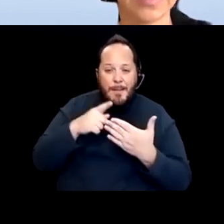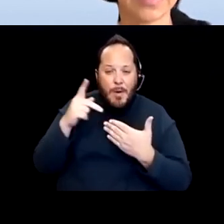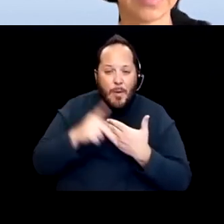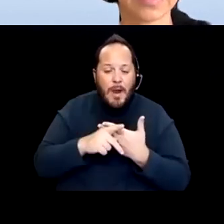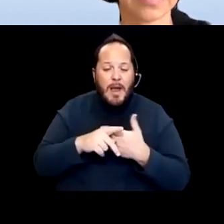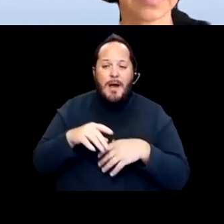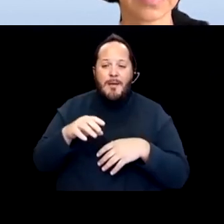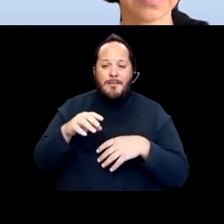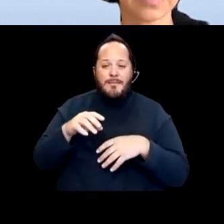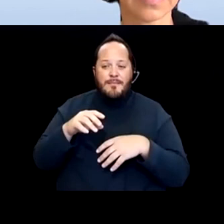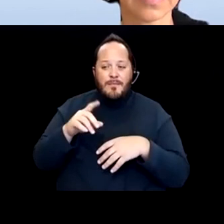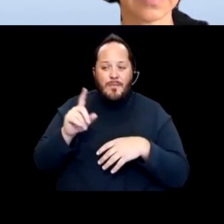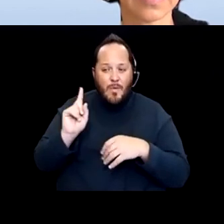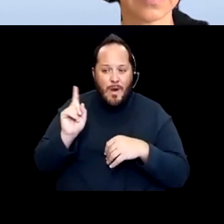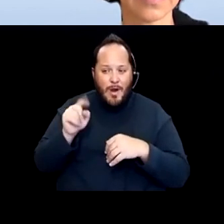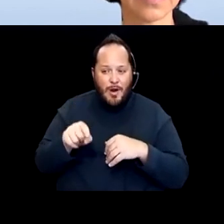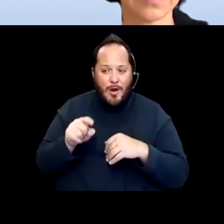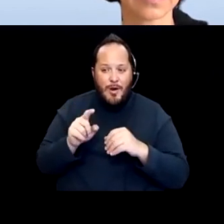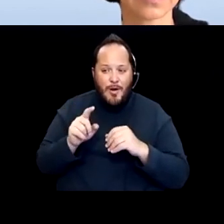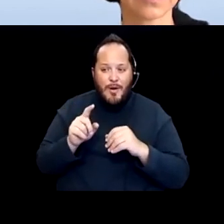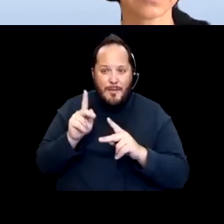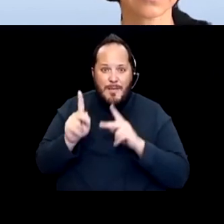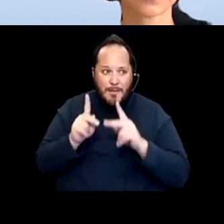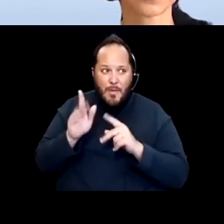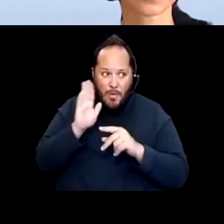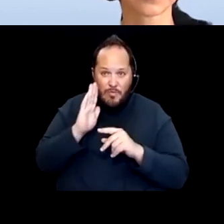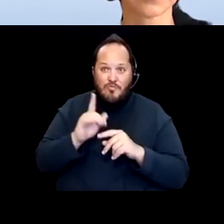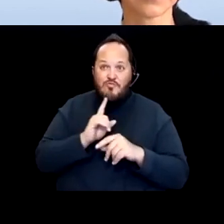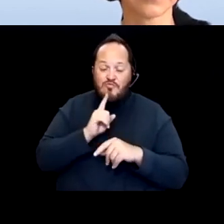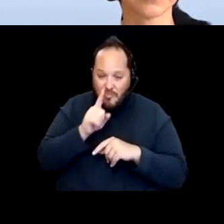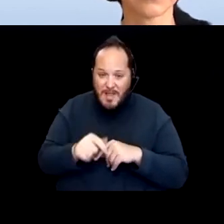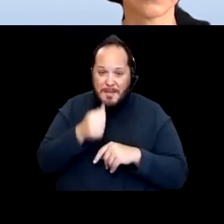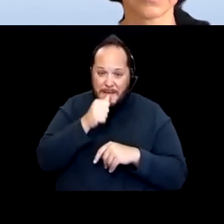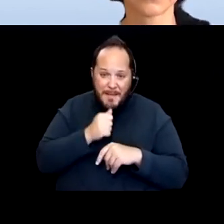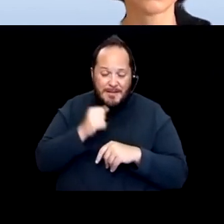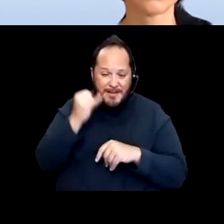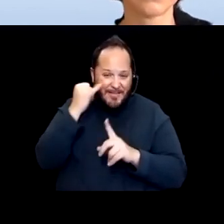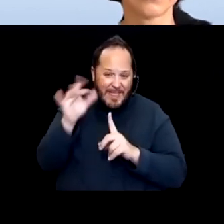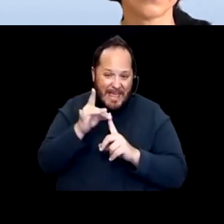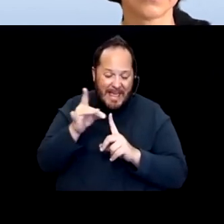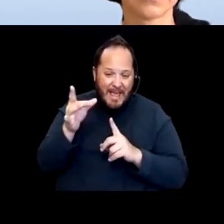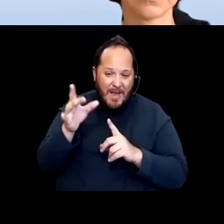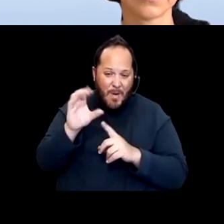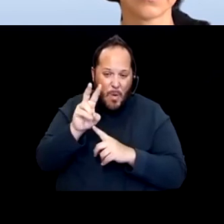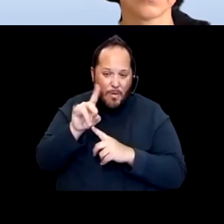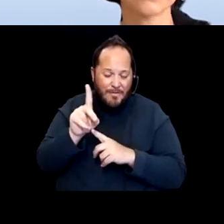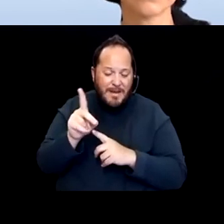have really be impacted if they get COVID. So what happens there? So I just wanna point out in this question